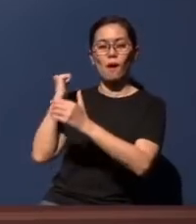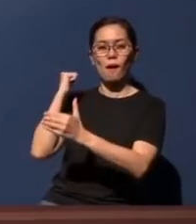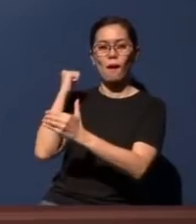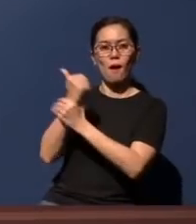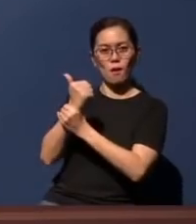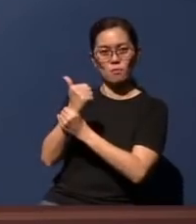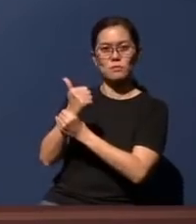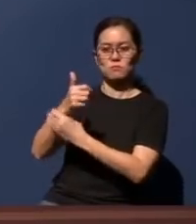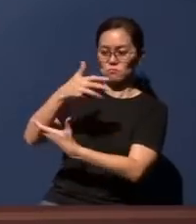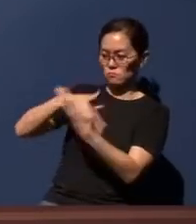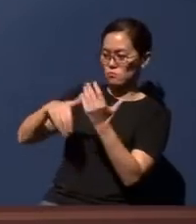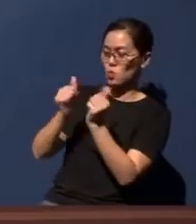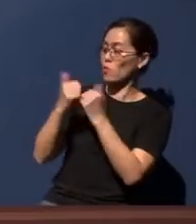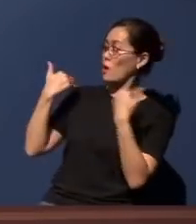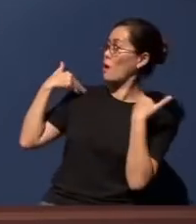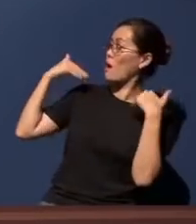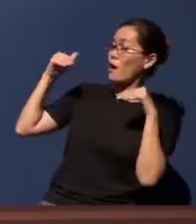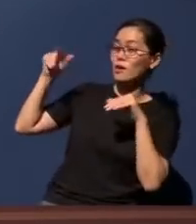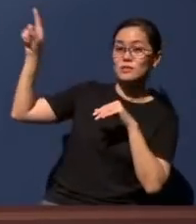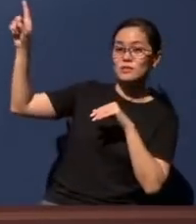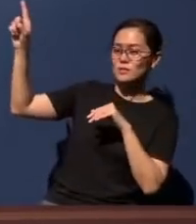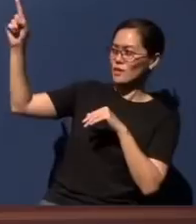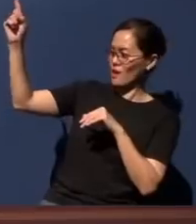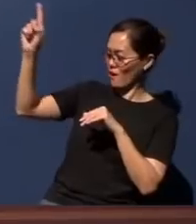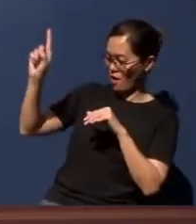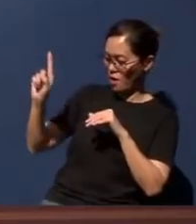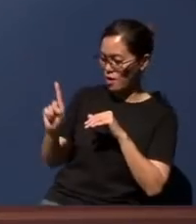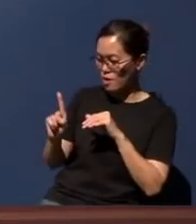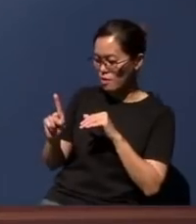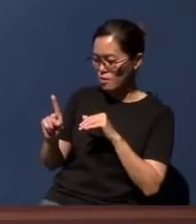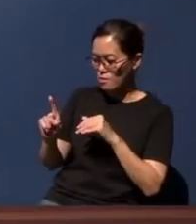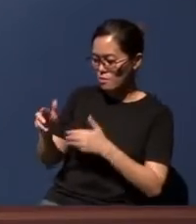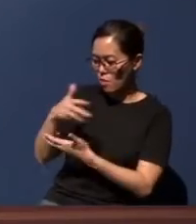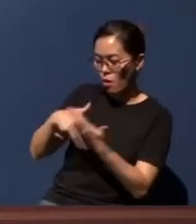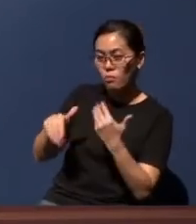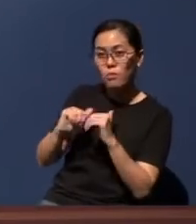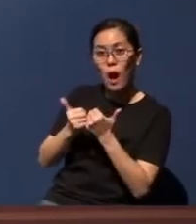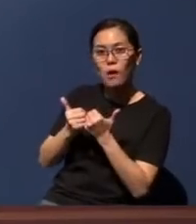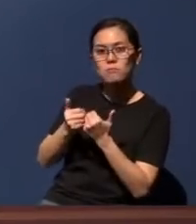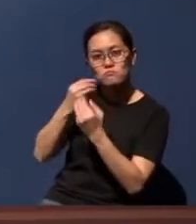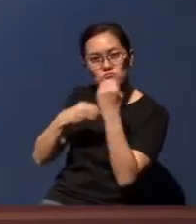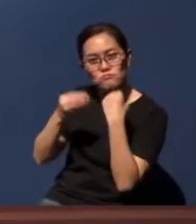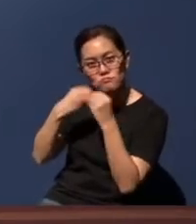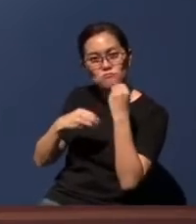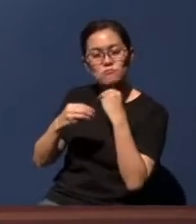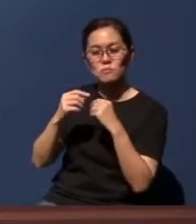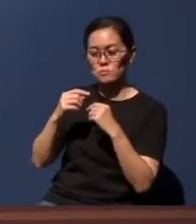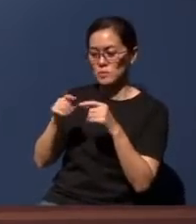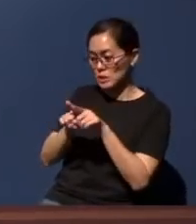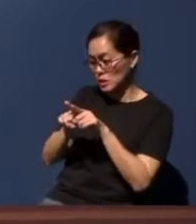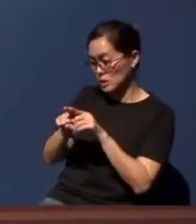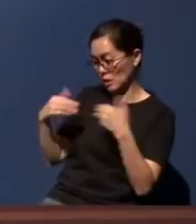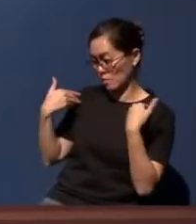angels who visited him, they communed around food. And the very angels, when they went to meet the Lord,